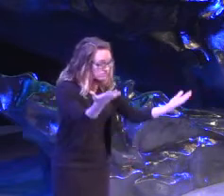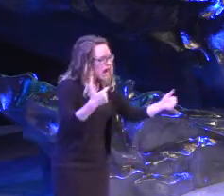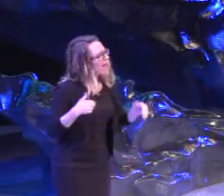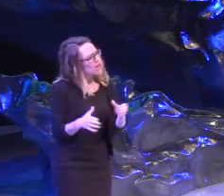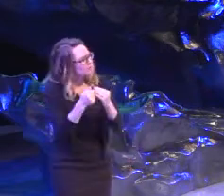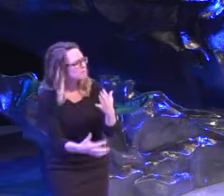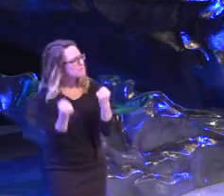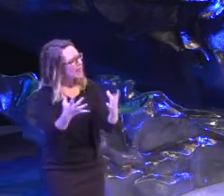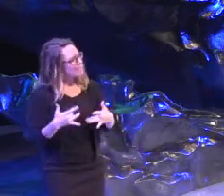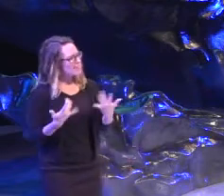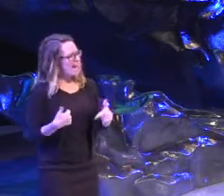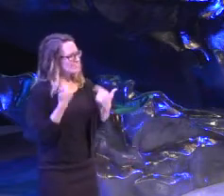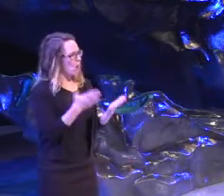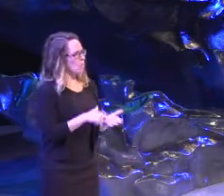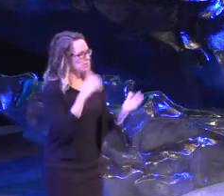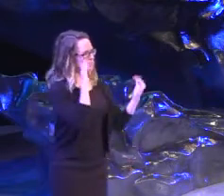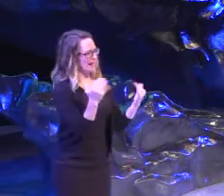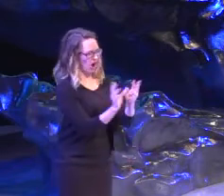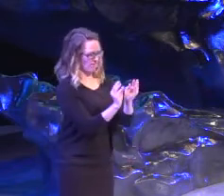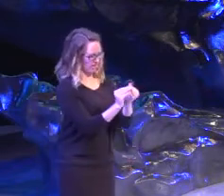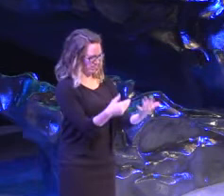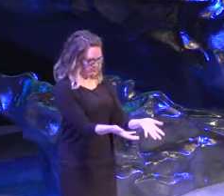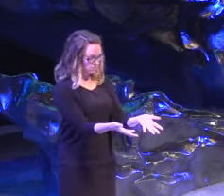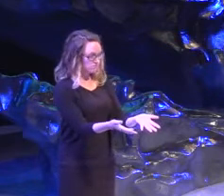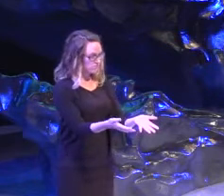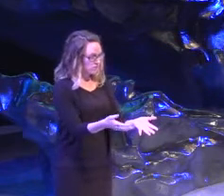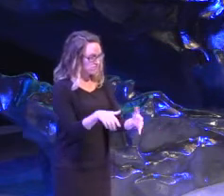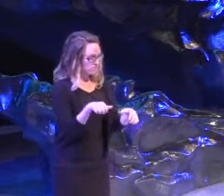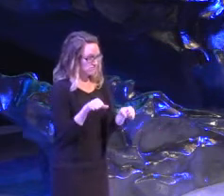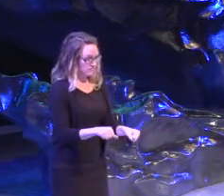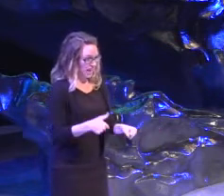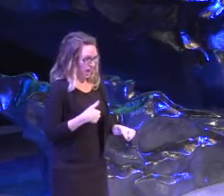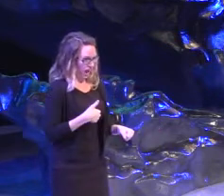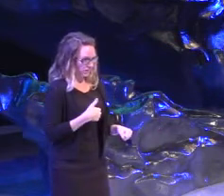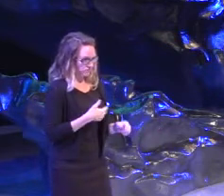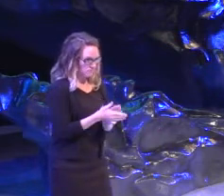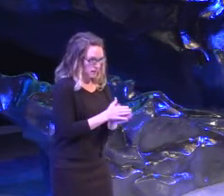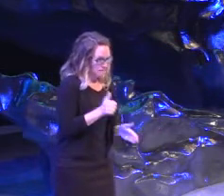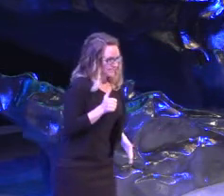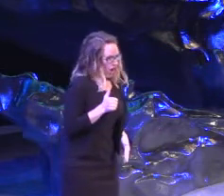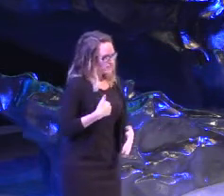don't really know what to be expecting. Can I be me? Can I get in there and rock the house?